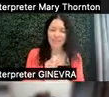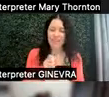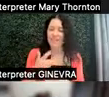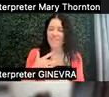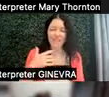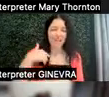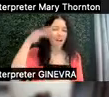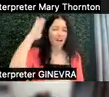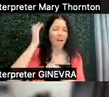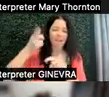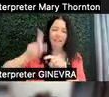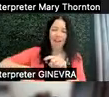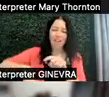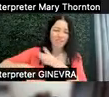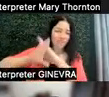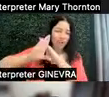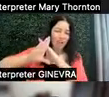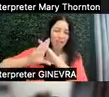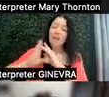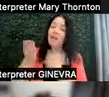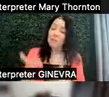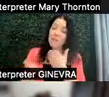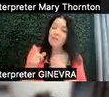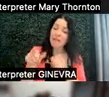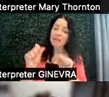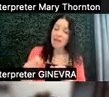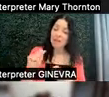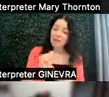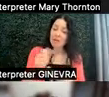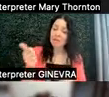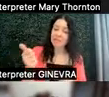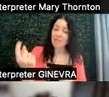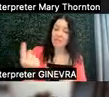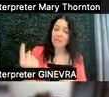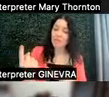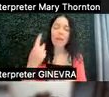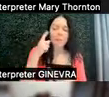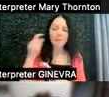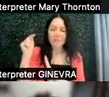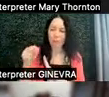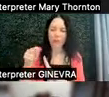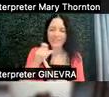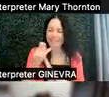maybe they are able to work by themselves. Because the point is not the working together piece.